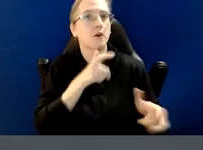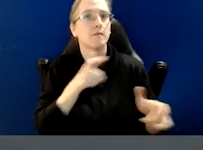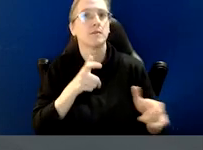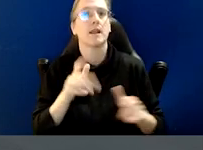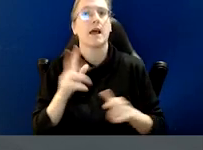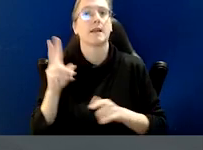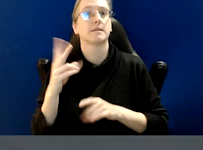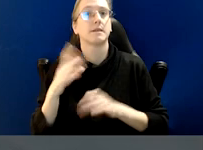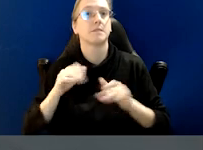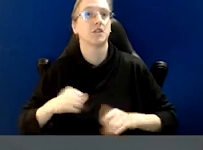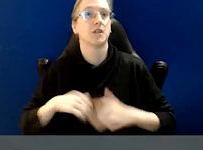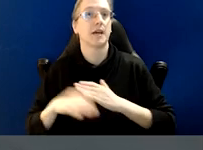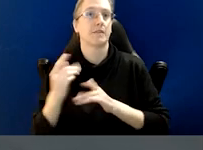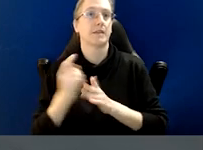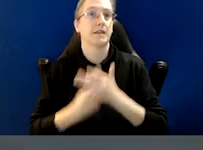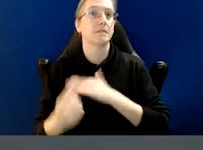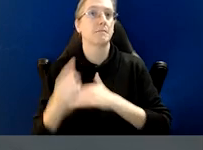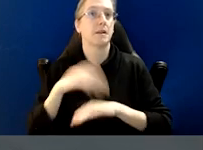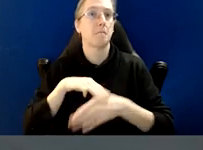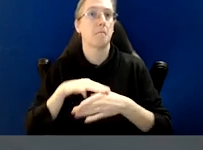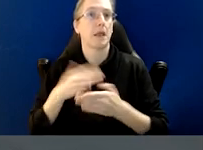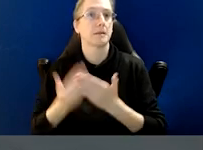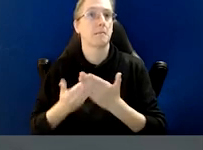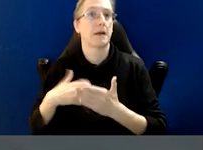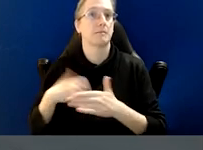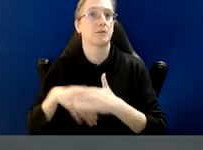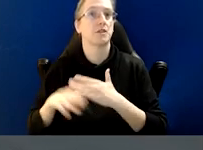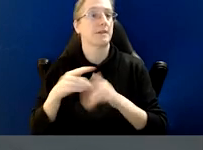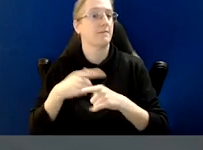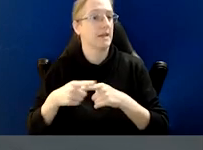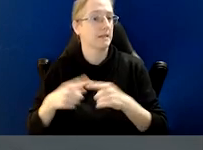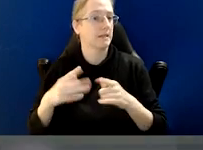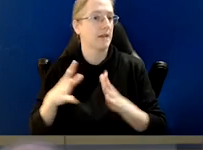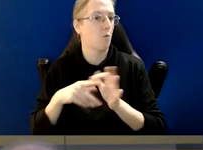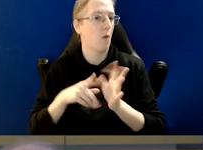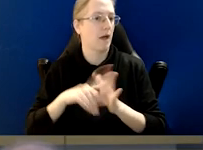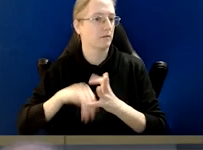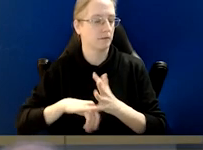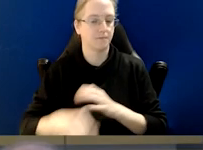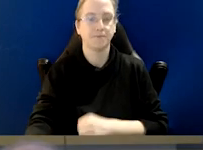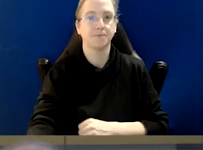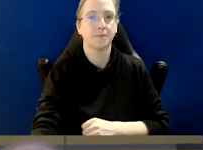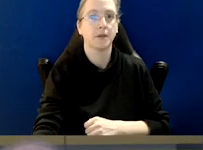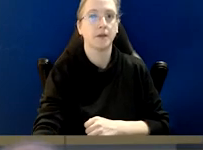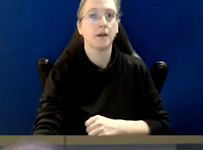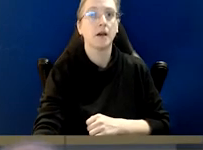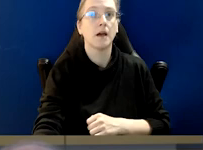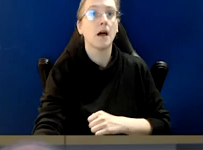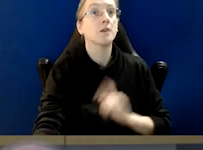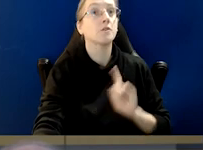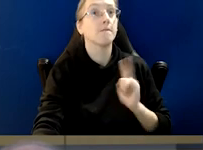Police Complaints Commission of England and Wales. So a couple of quick housekeeping things before we go any further.